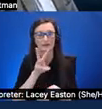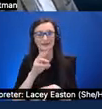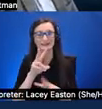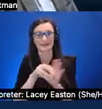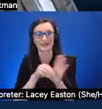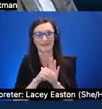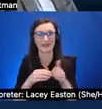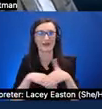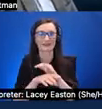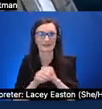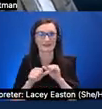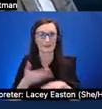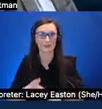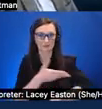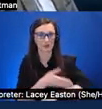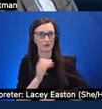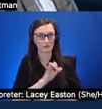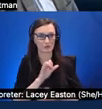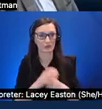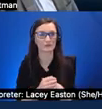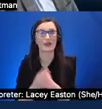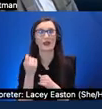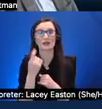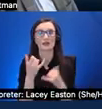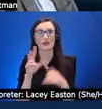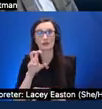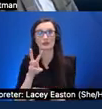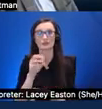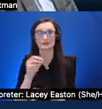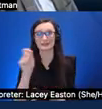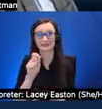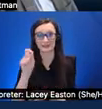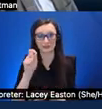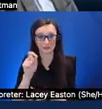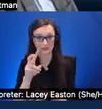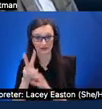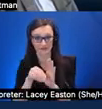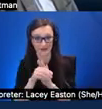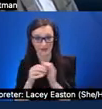360 videos situated at this uh intersection of i think if you think about the the static